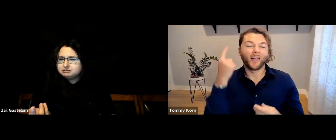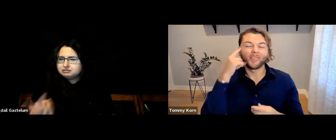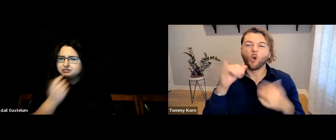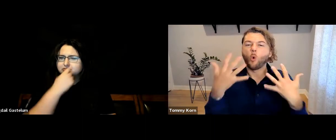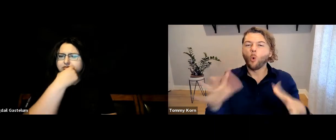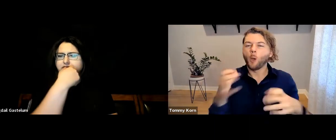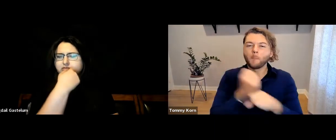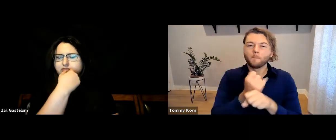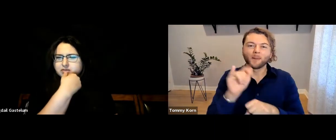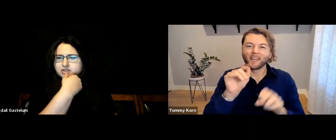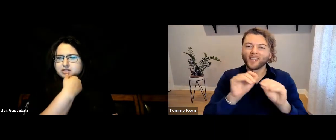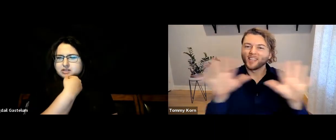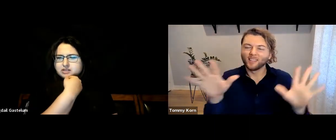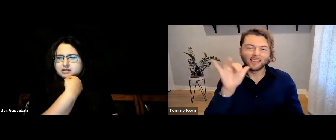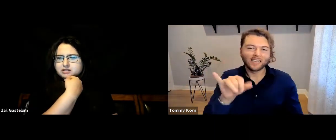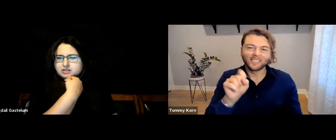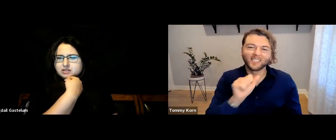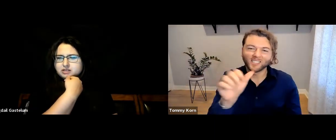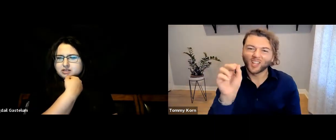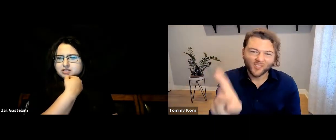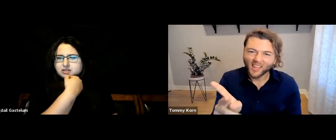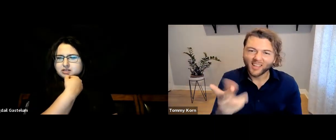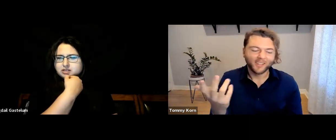[Tommy] I think I’ve already made it clear that it’s not okay at all.